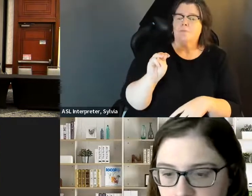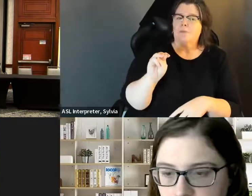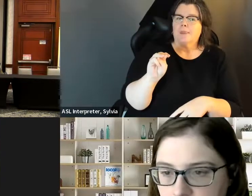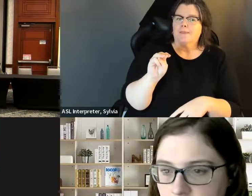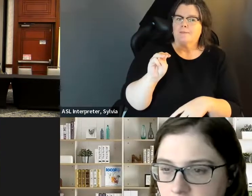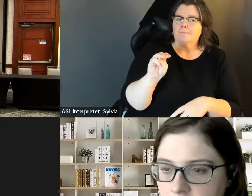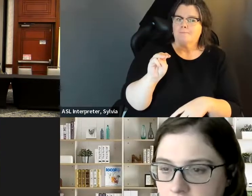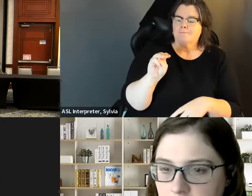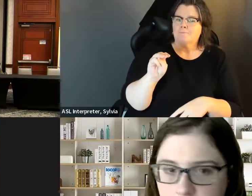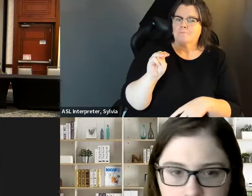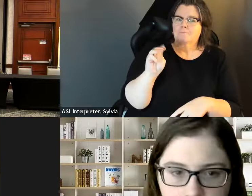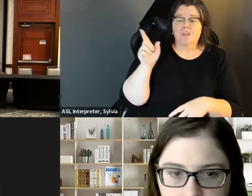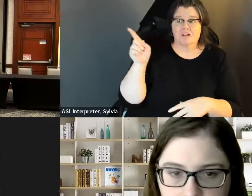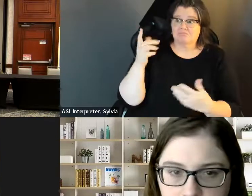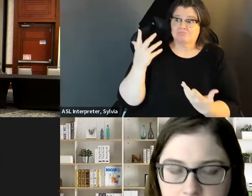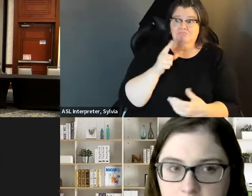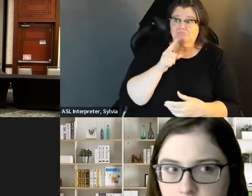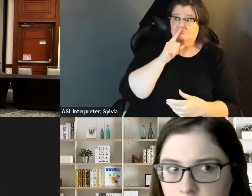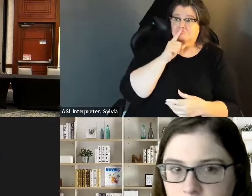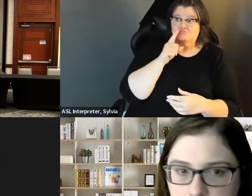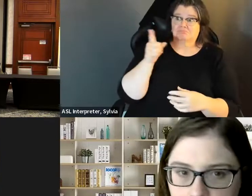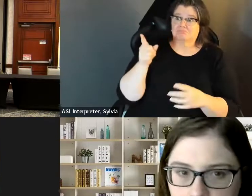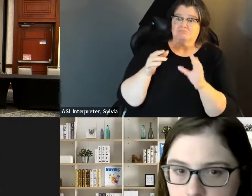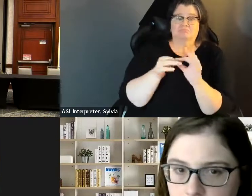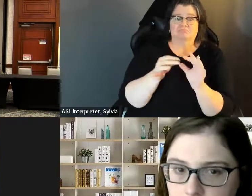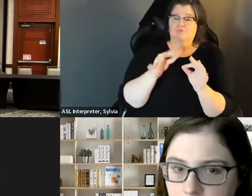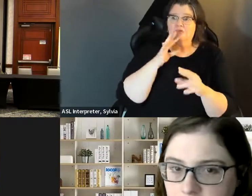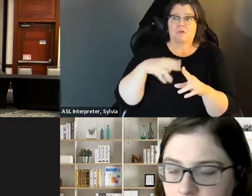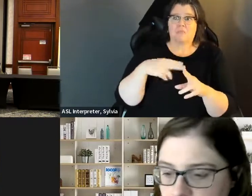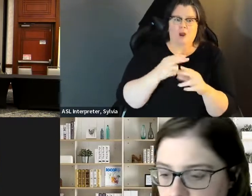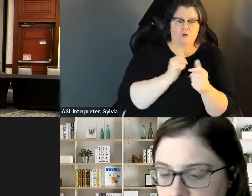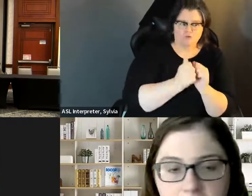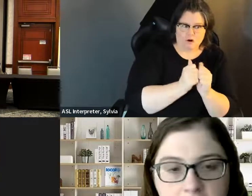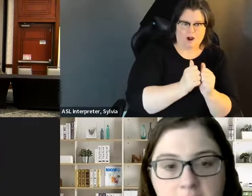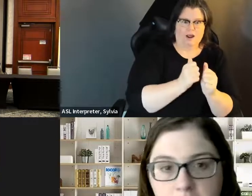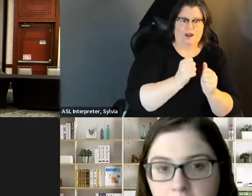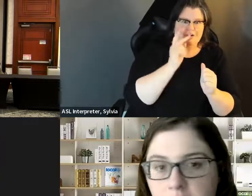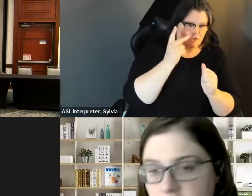've worked on this issue pretty substantially. So the social security administration previously hadn so the Social Security Administration previously hadn't said anything around running for office and disability. 't said anything around running for office in